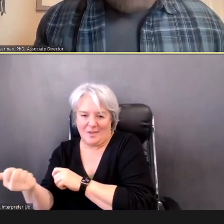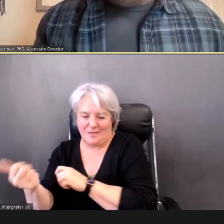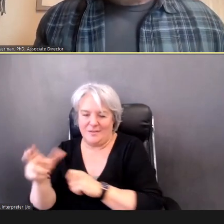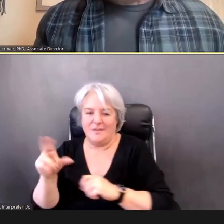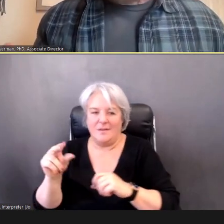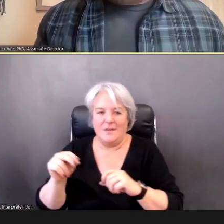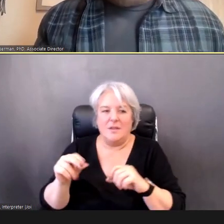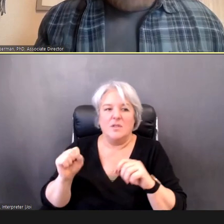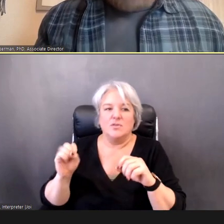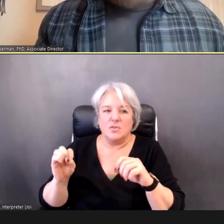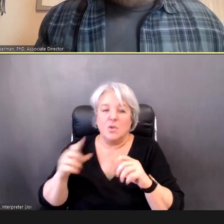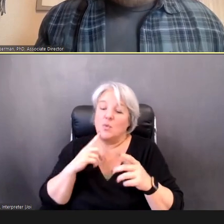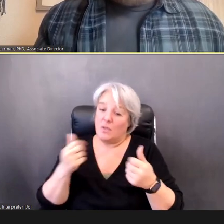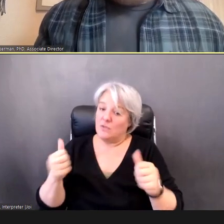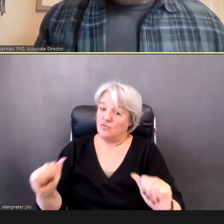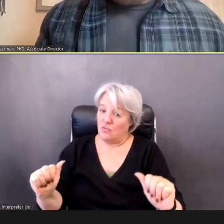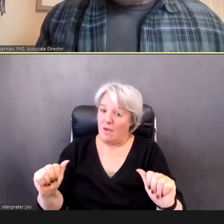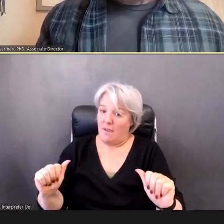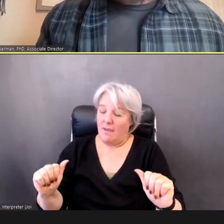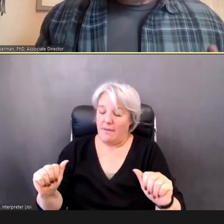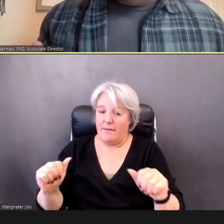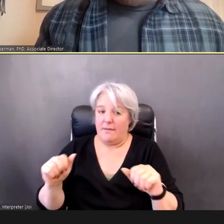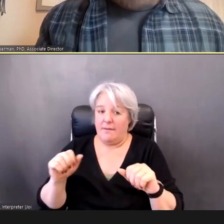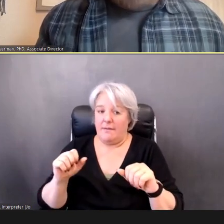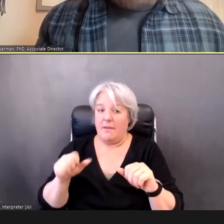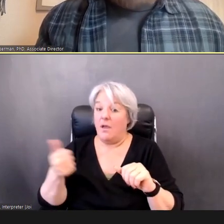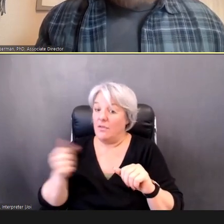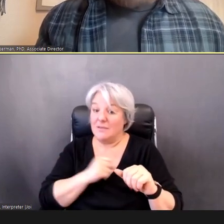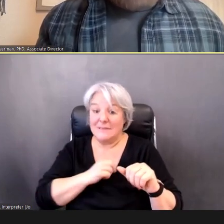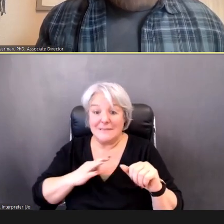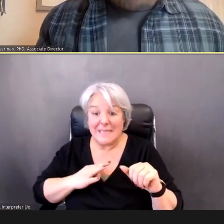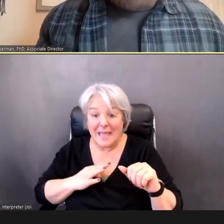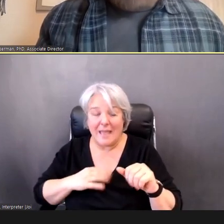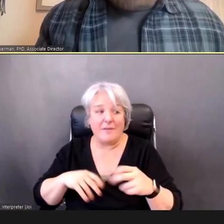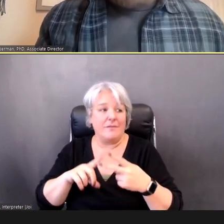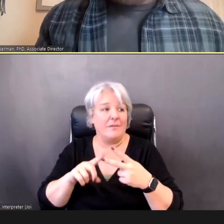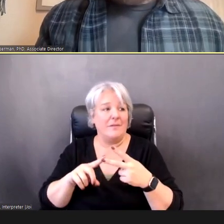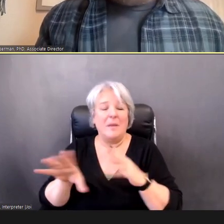can try again, at another day; and if you still are struggling, then